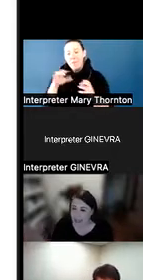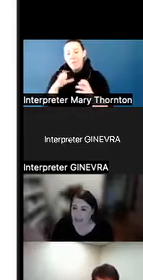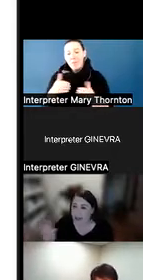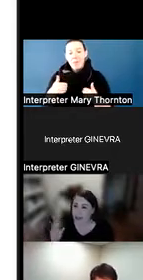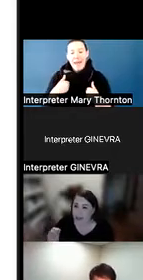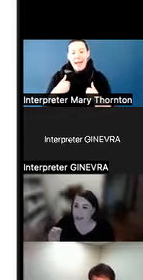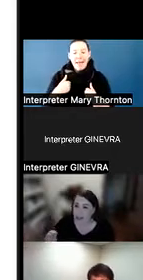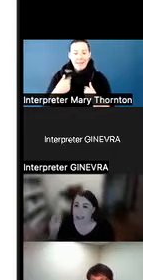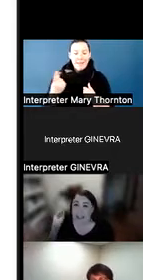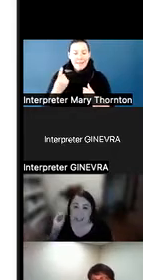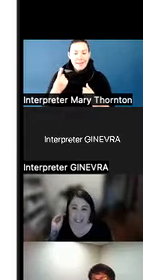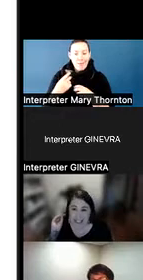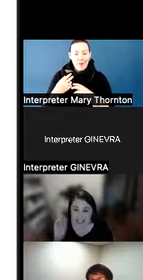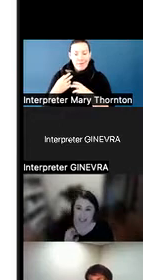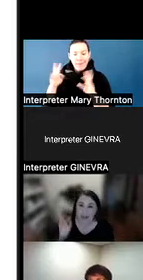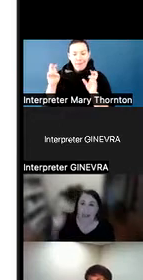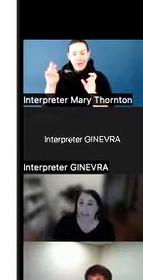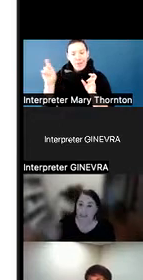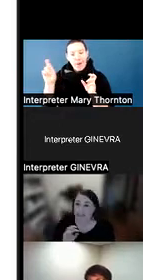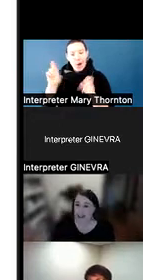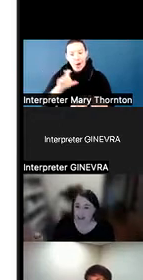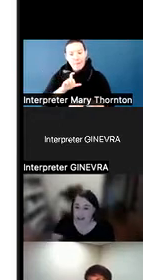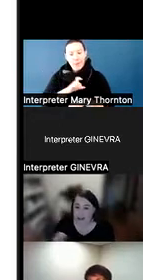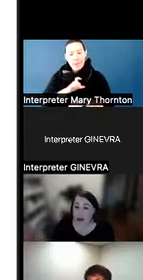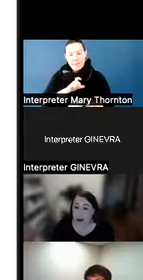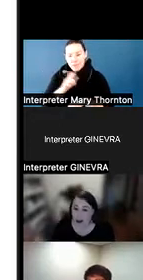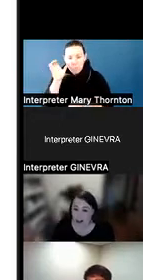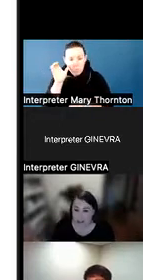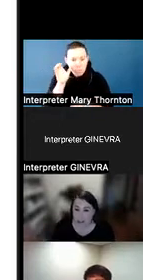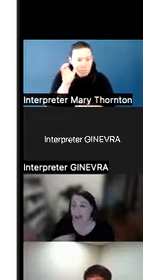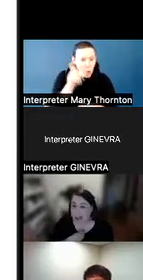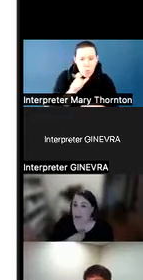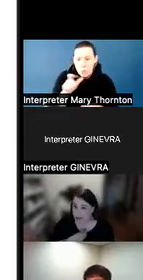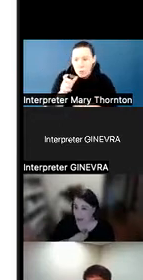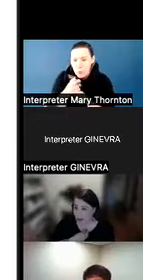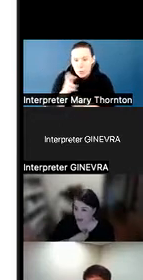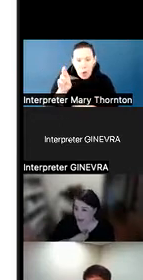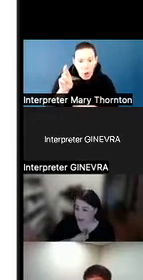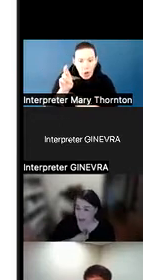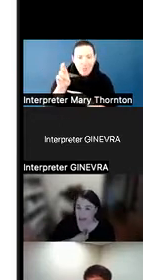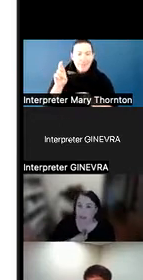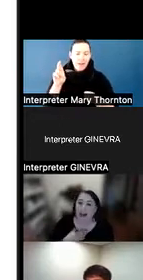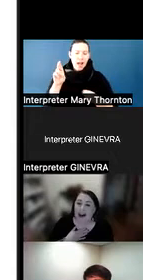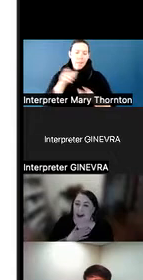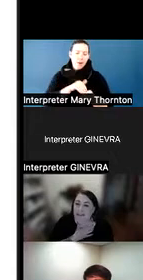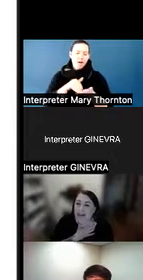So somebody who was listening to hear if others use R. I am also often that person.